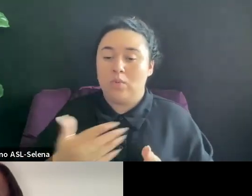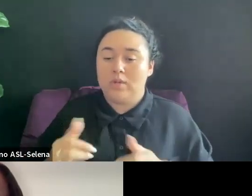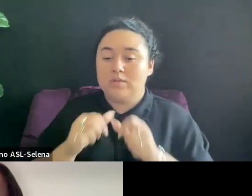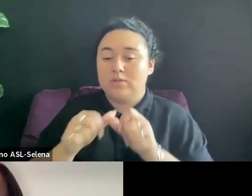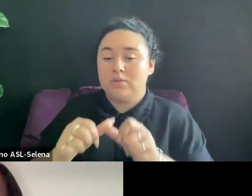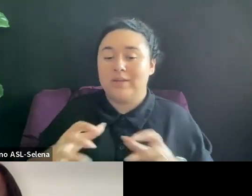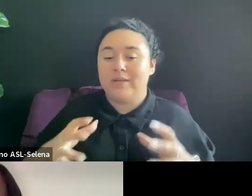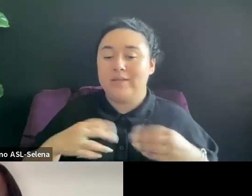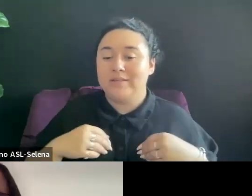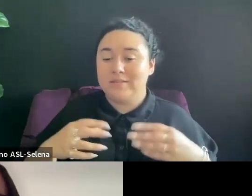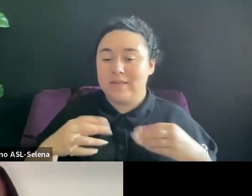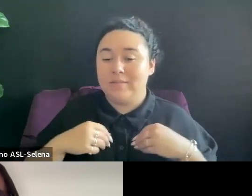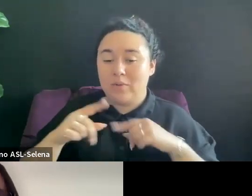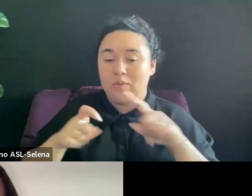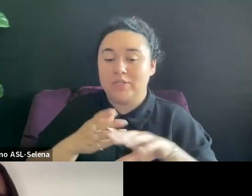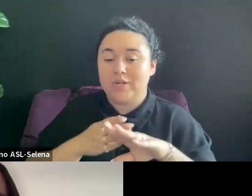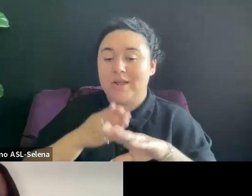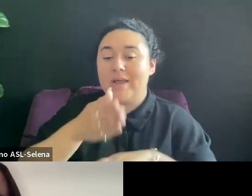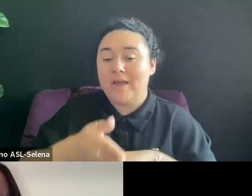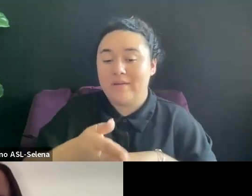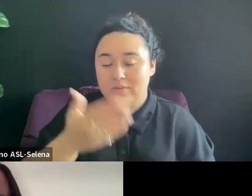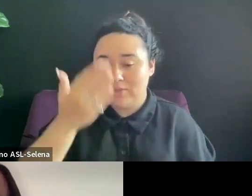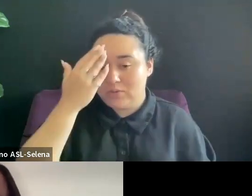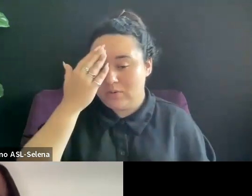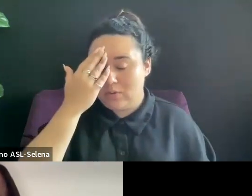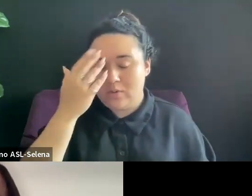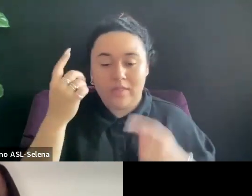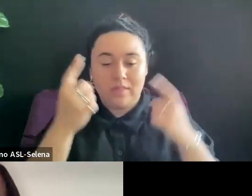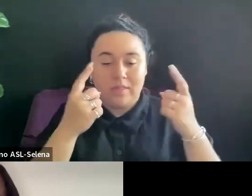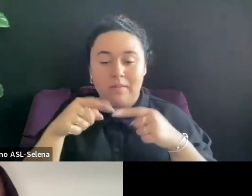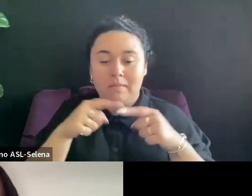LET'S THINK OF THIS WEBINAR AS A BEGINNING AND NOT AN END.